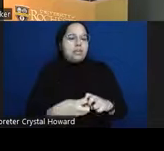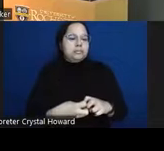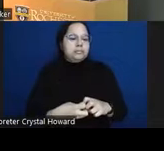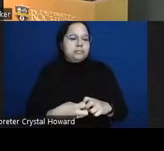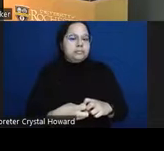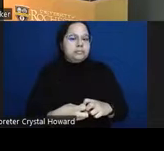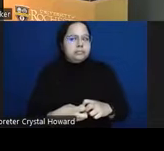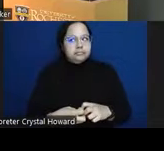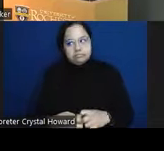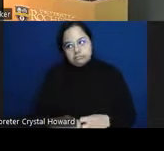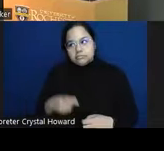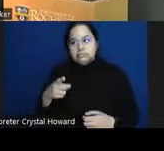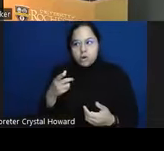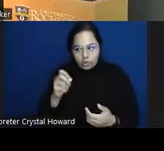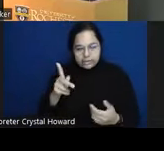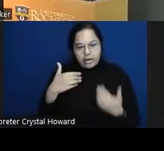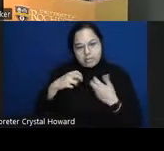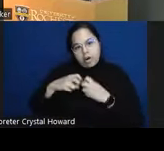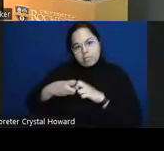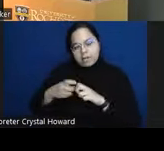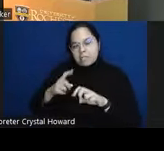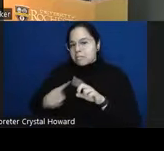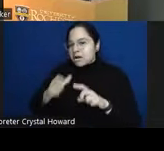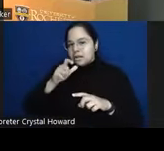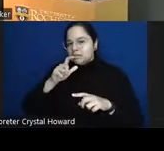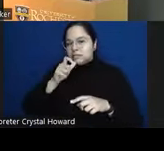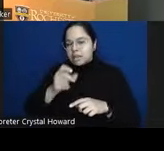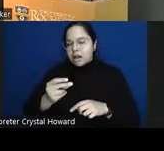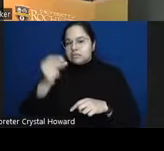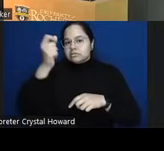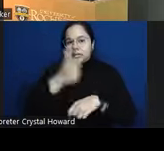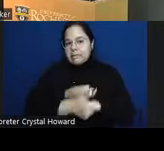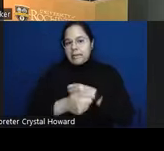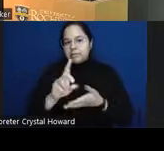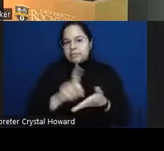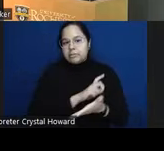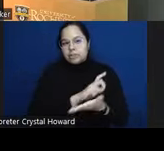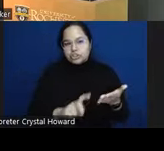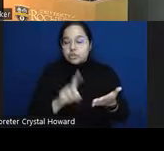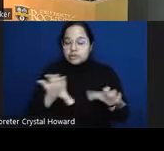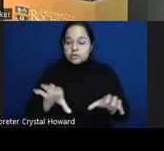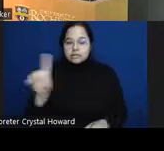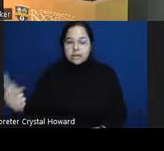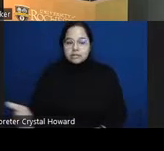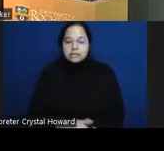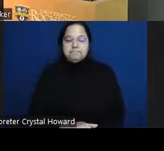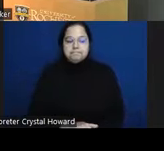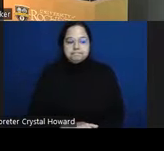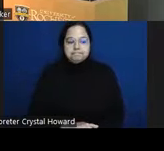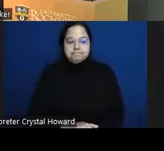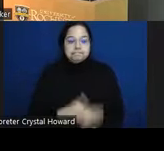result of discrimination you need to do something else one globally more accurate tests are better